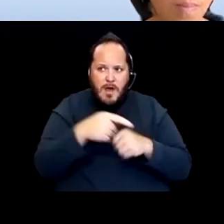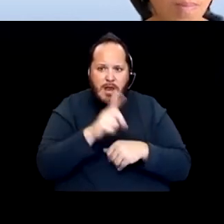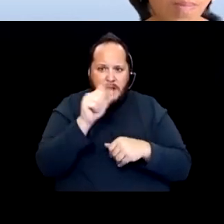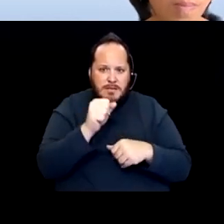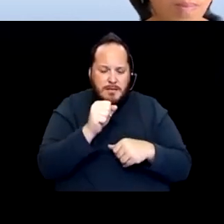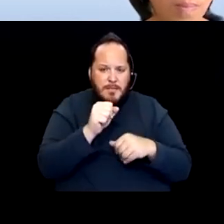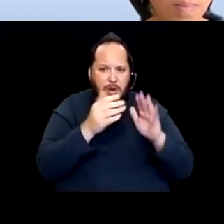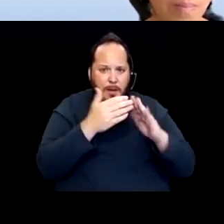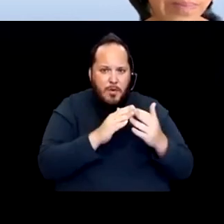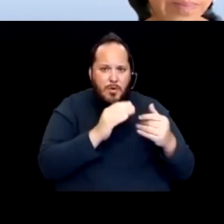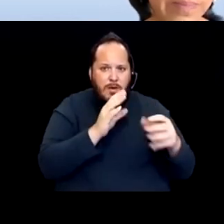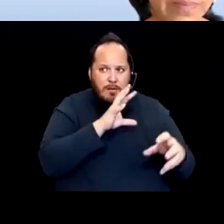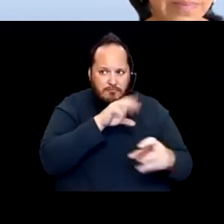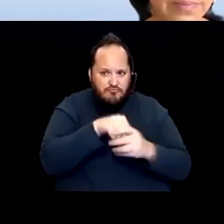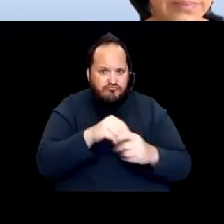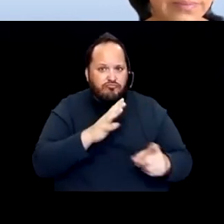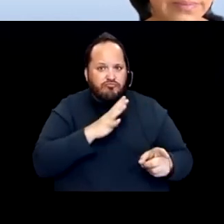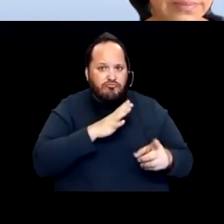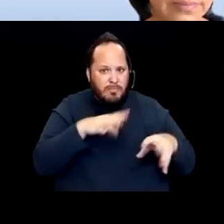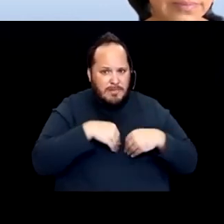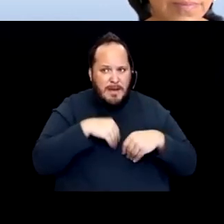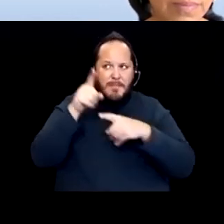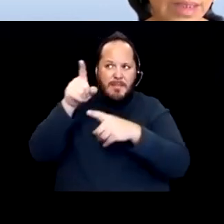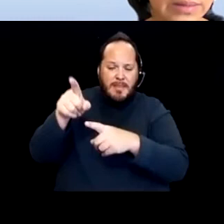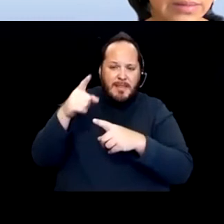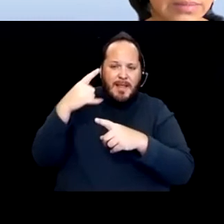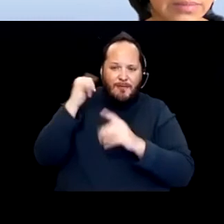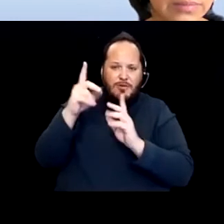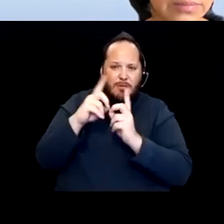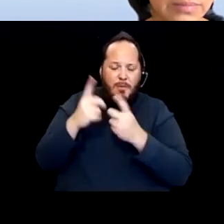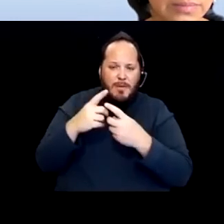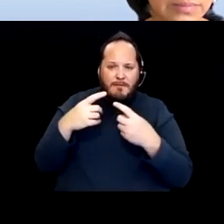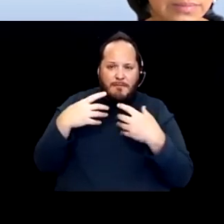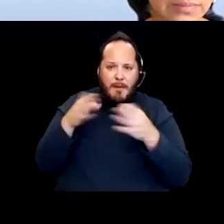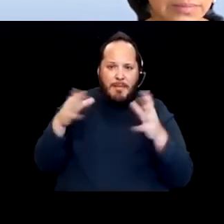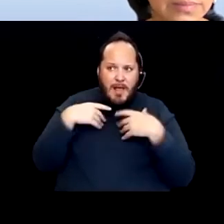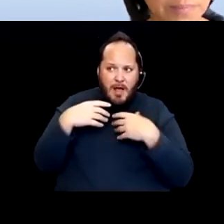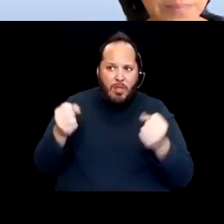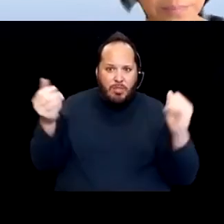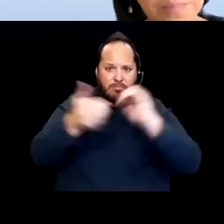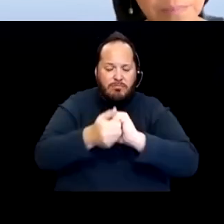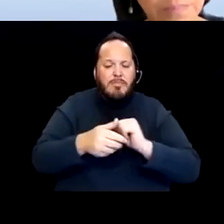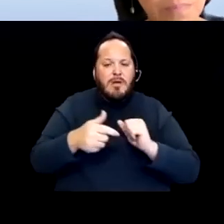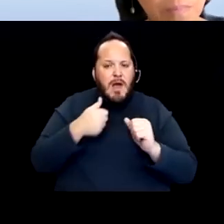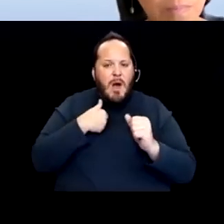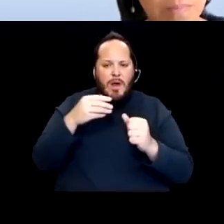and the California Department of Public Health. So I just wanna give him public credit for being I think the kind